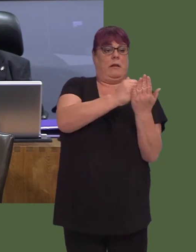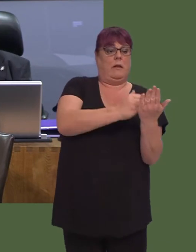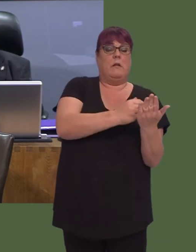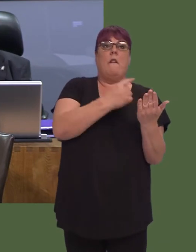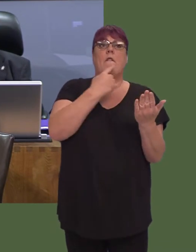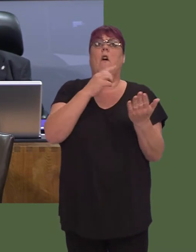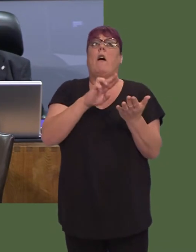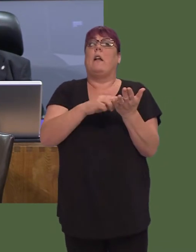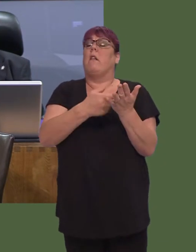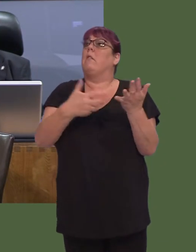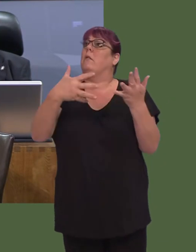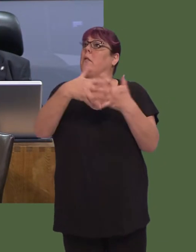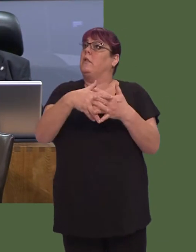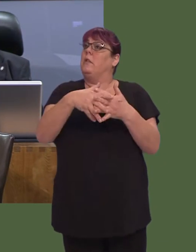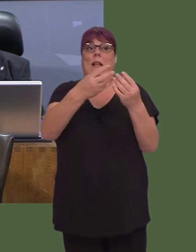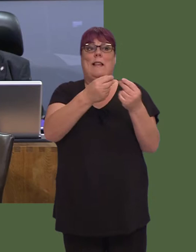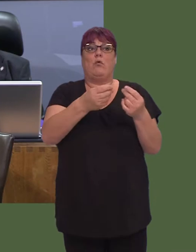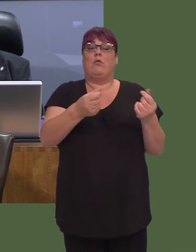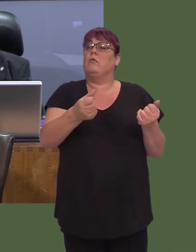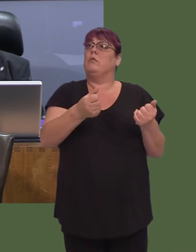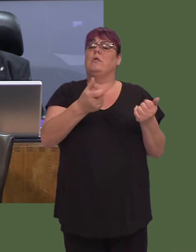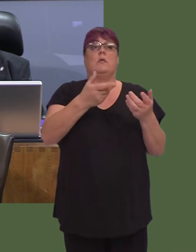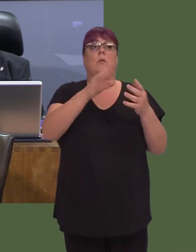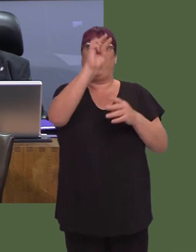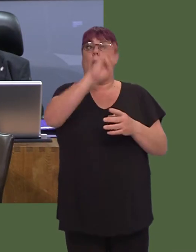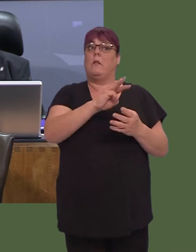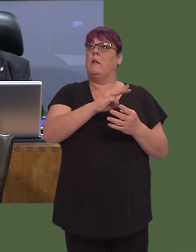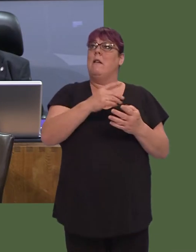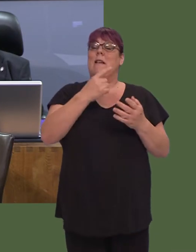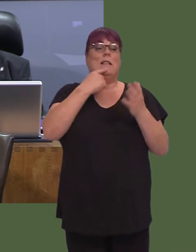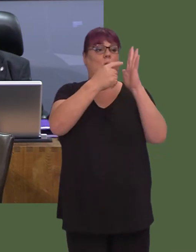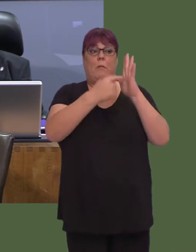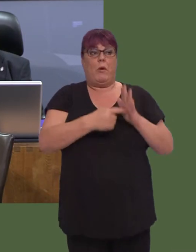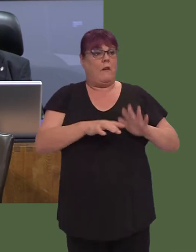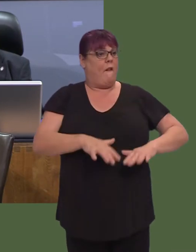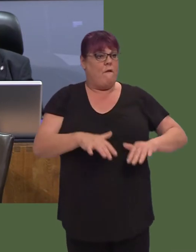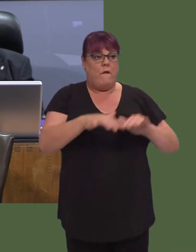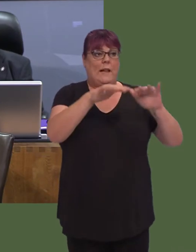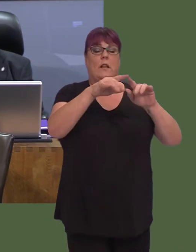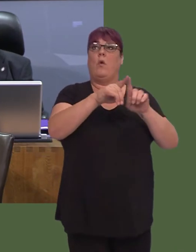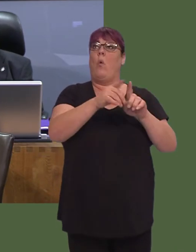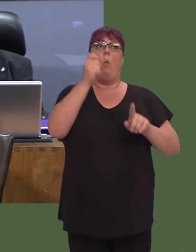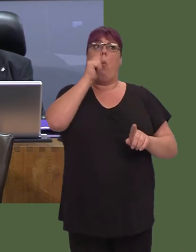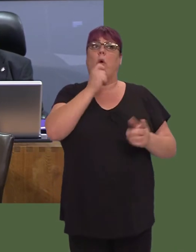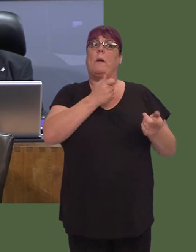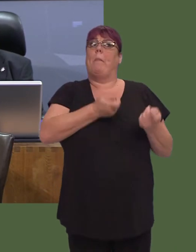Wales each year, does not prioritise flooding, flood-risk management or water management at all.